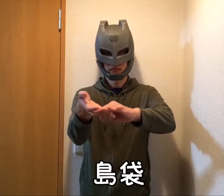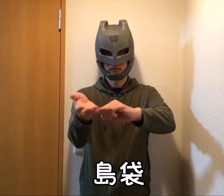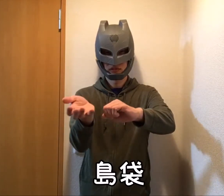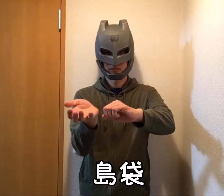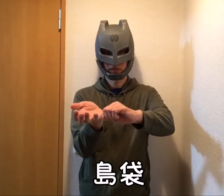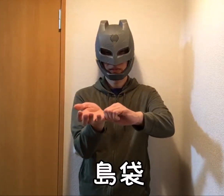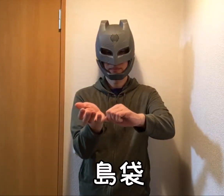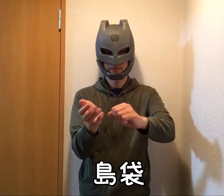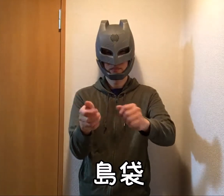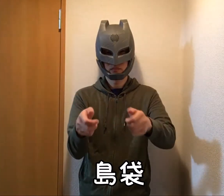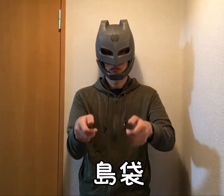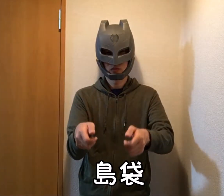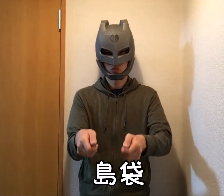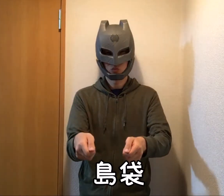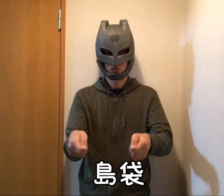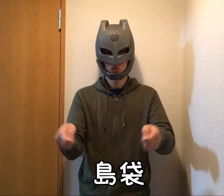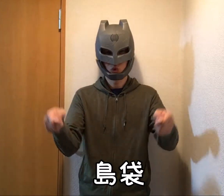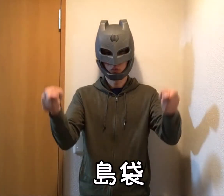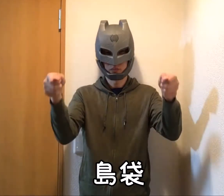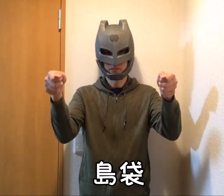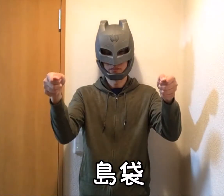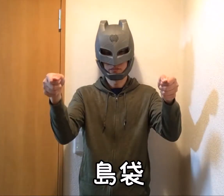Shimabukuro (person's name)